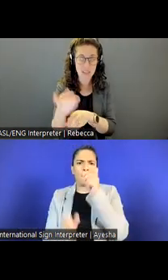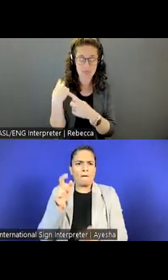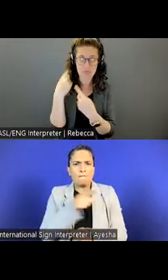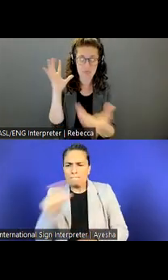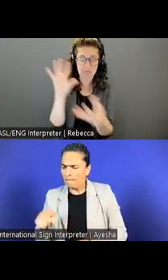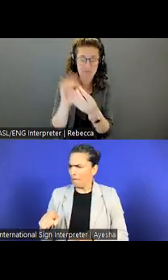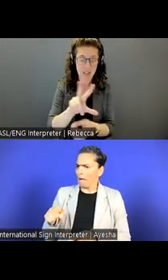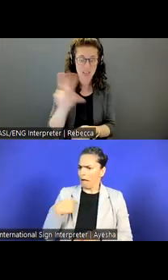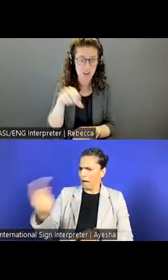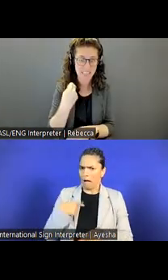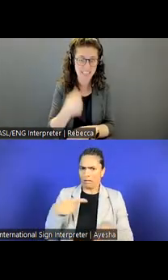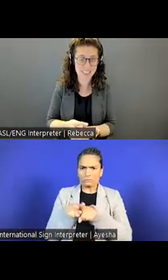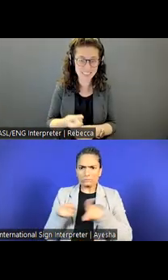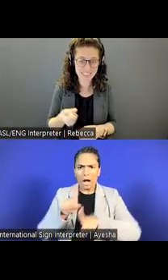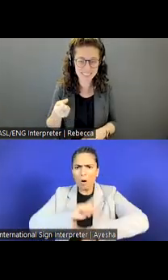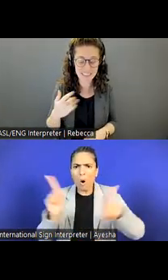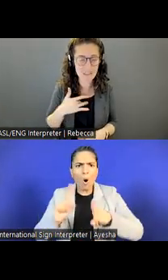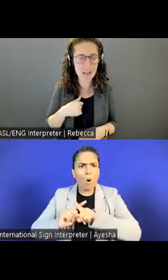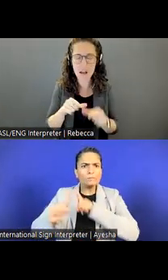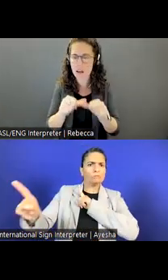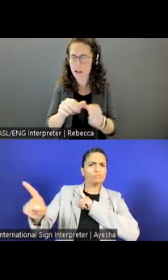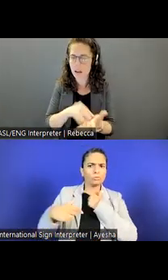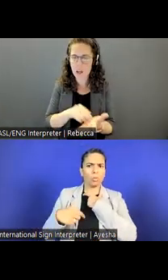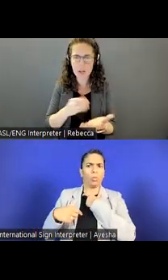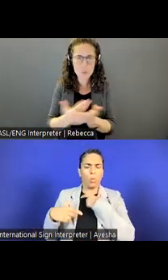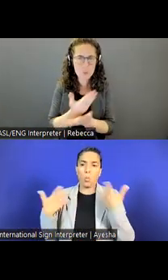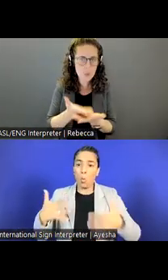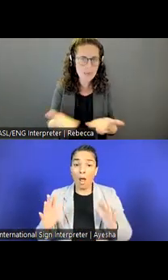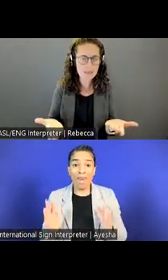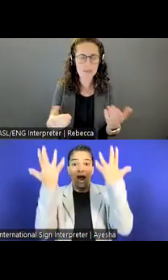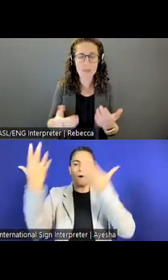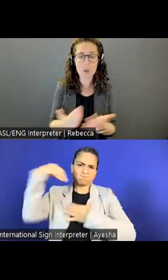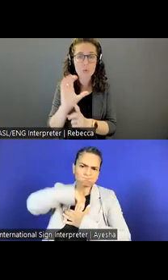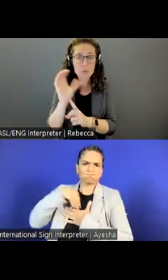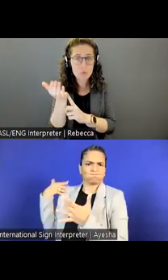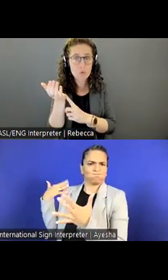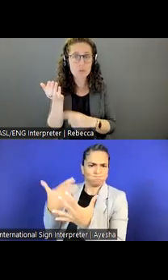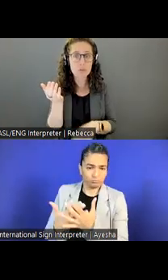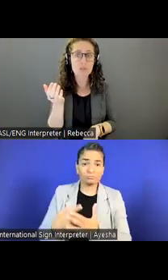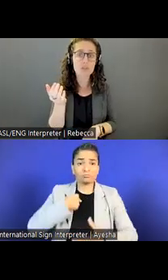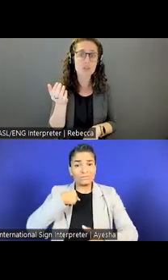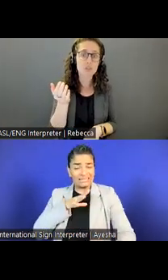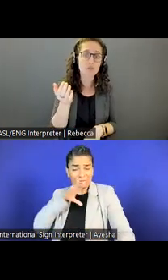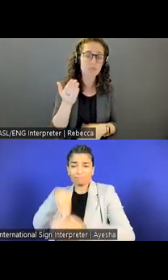I feel like I'm constantly learning new things, whether it's about new cultures or new, you